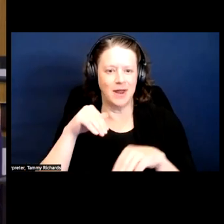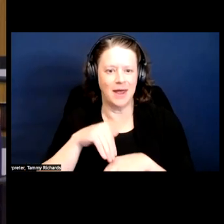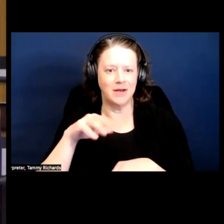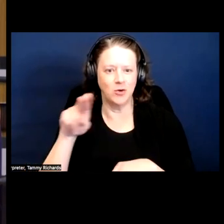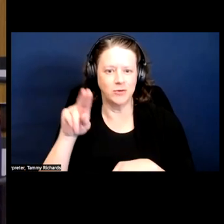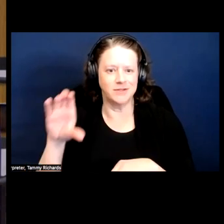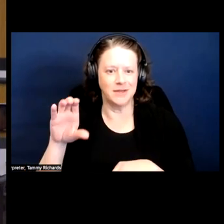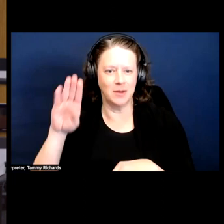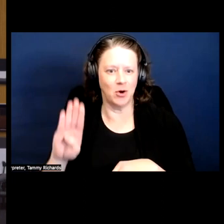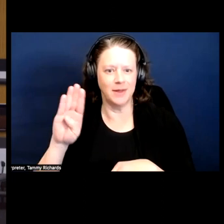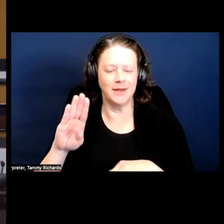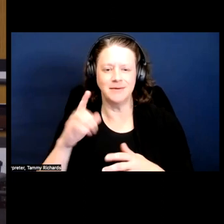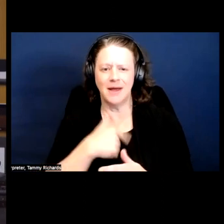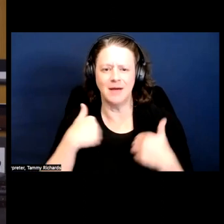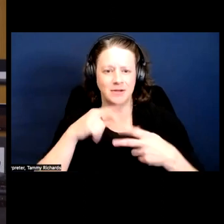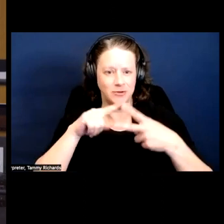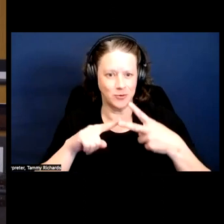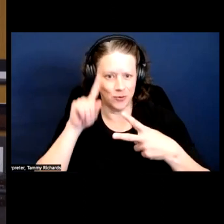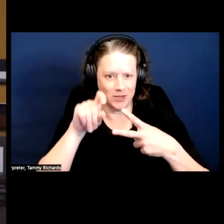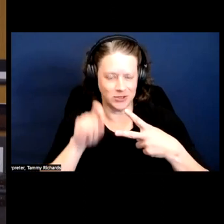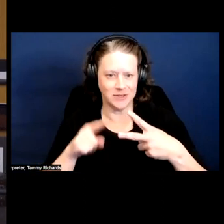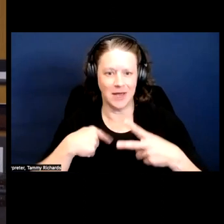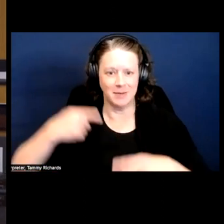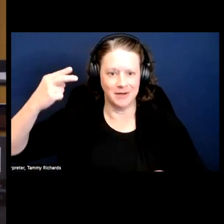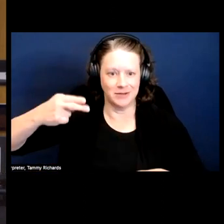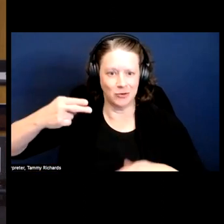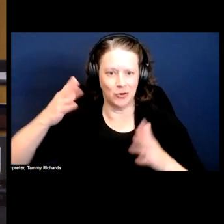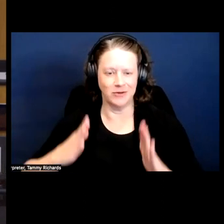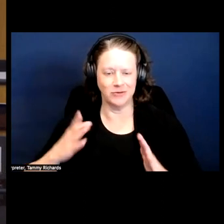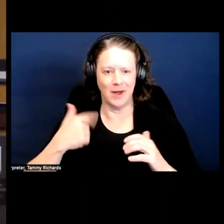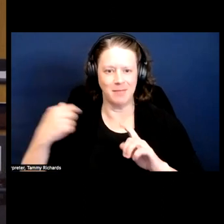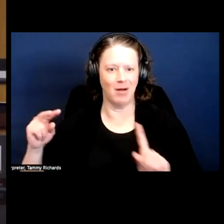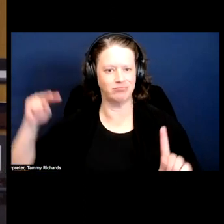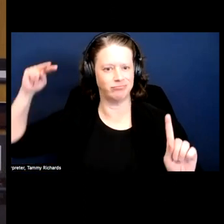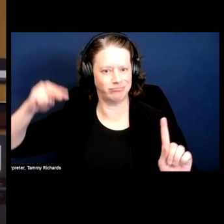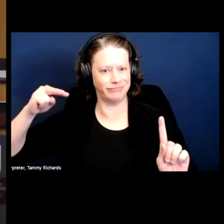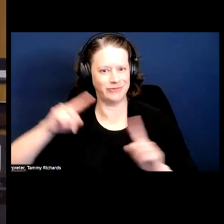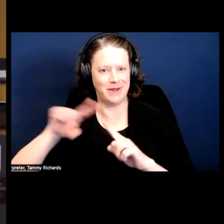I'm a historian and I'm going to come at it from a different angle.